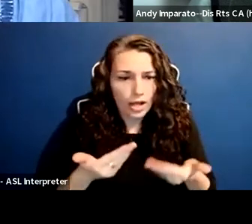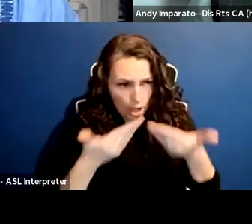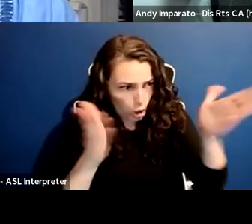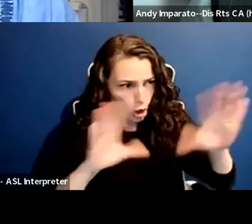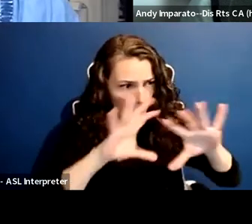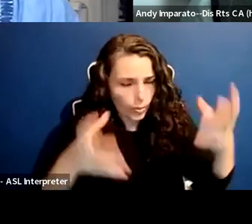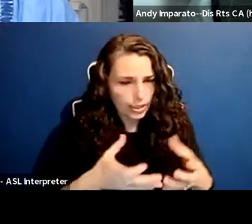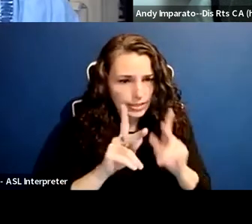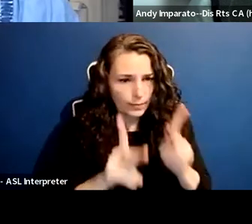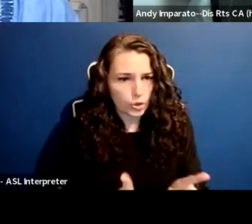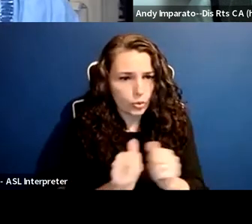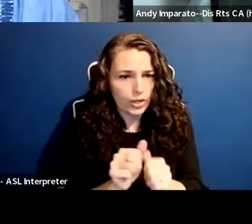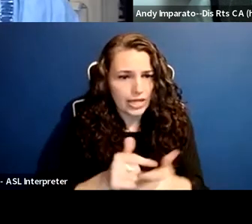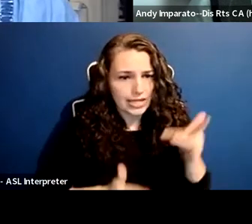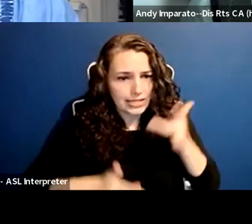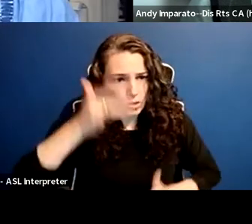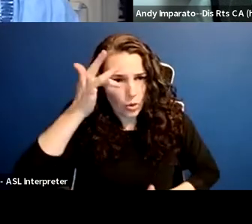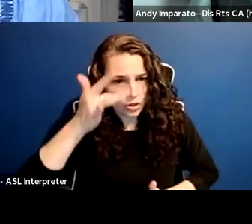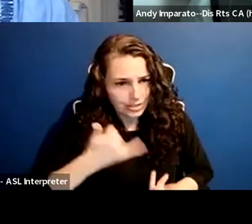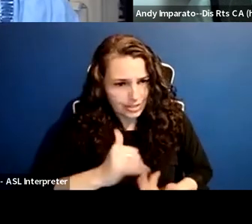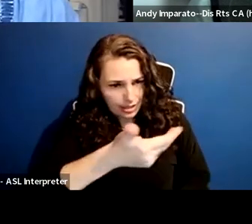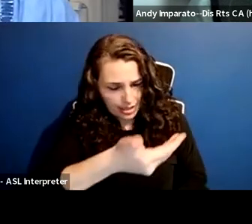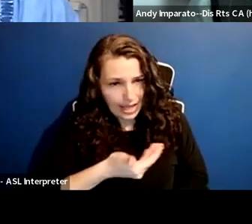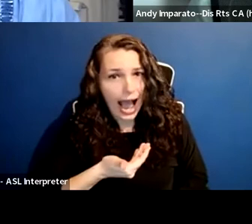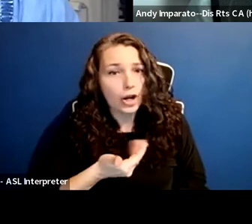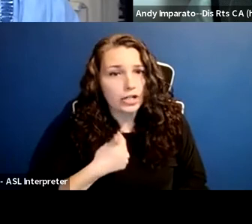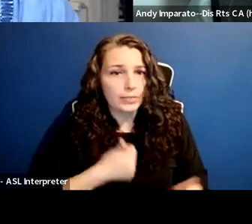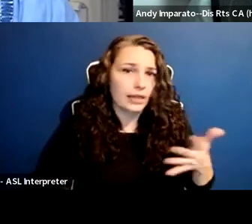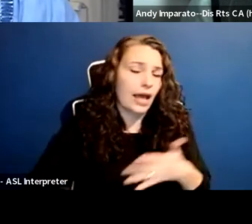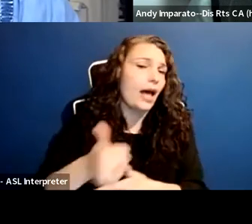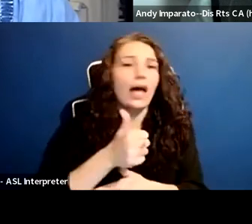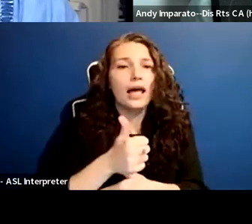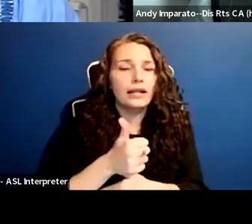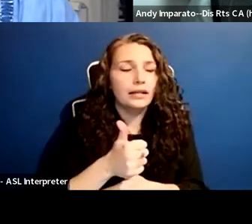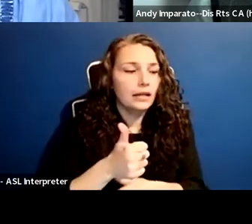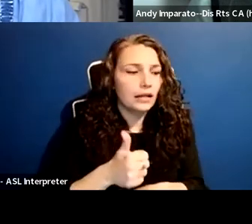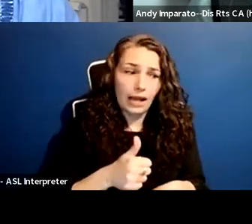And when I was hired to be the head of AAPD, I think the board understood that they were making a statement